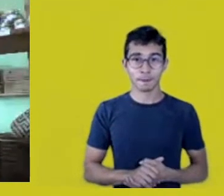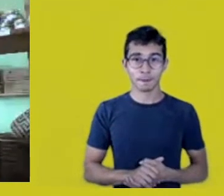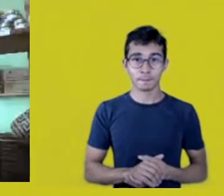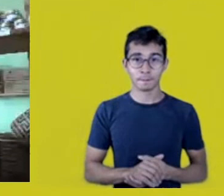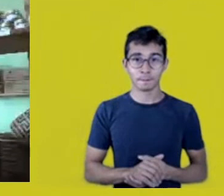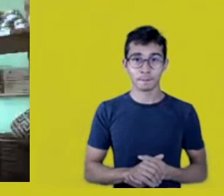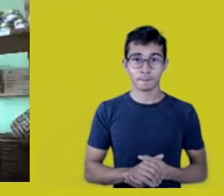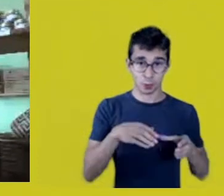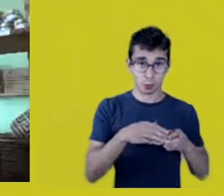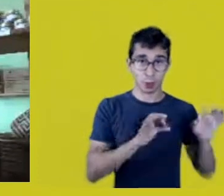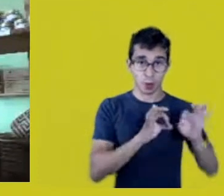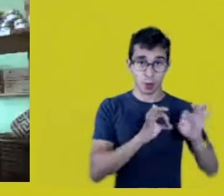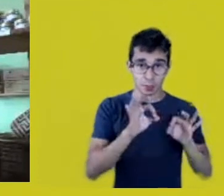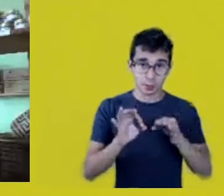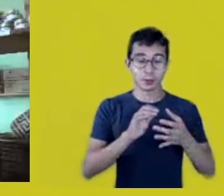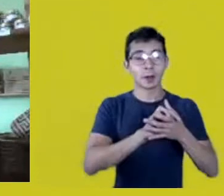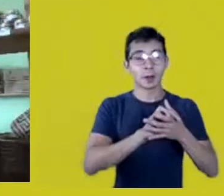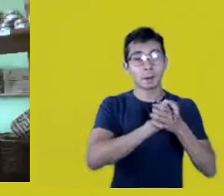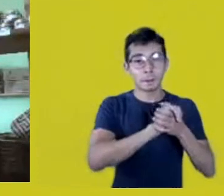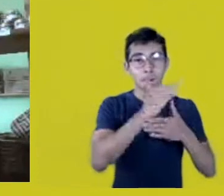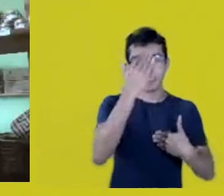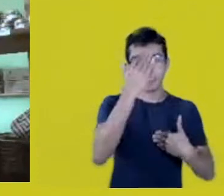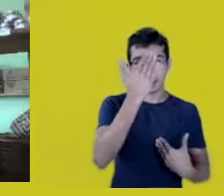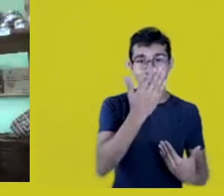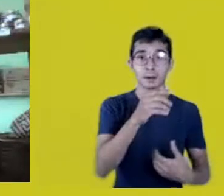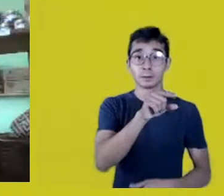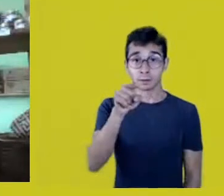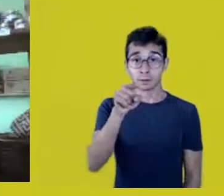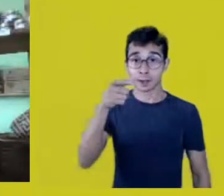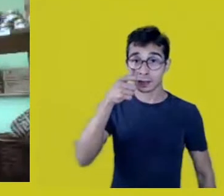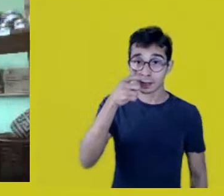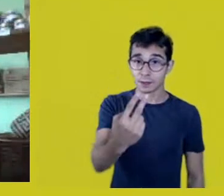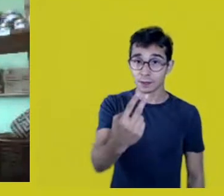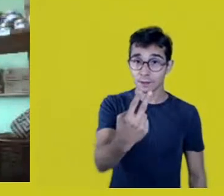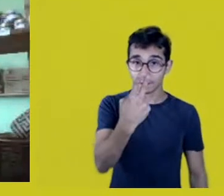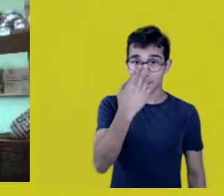to everyone watching, many from outside the city of São Paulo,